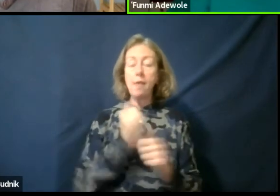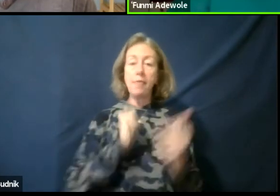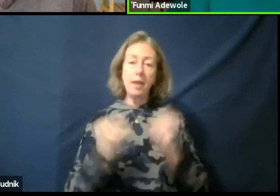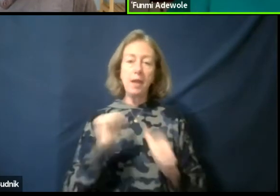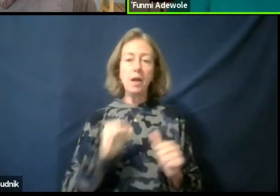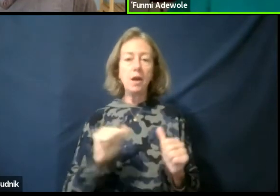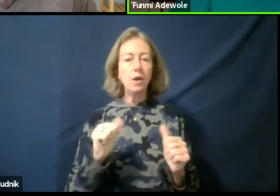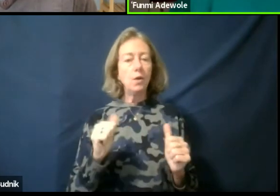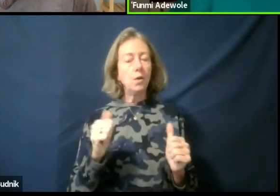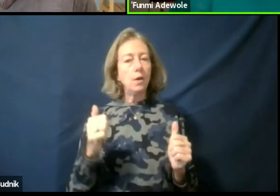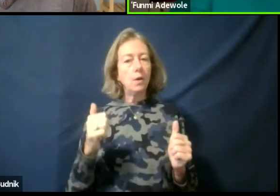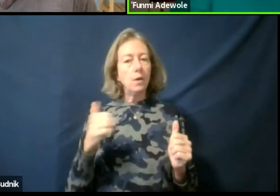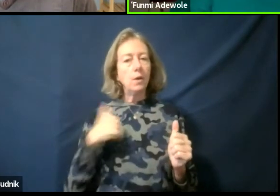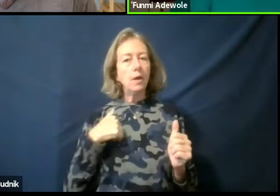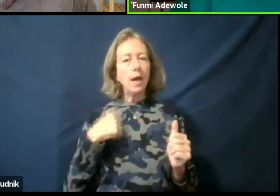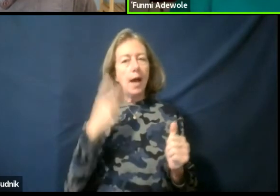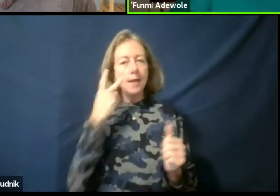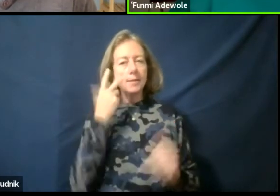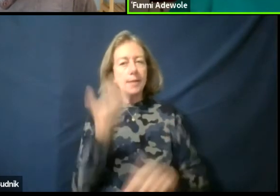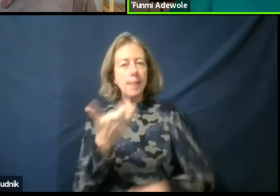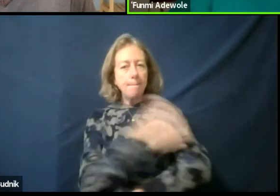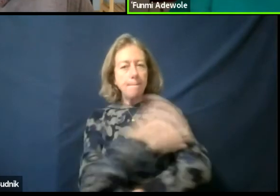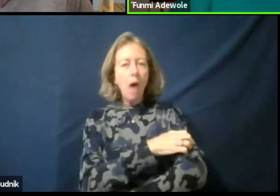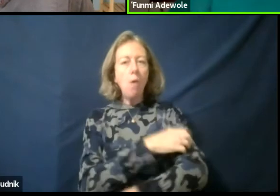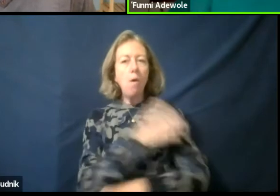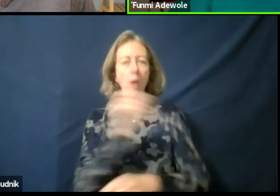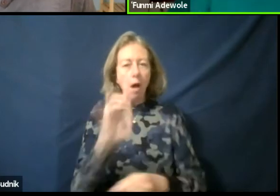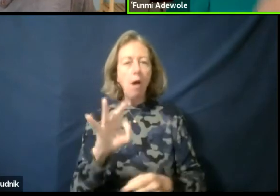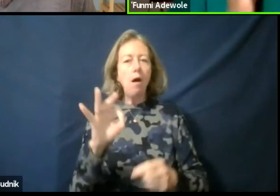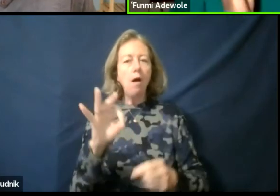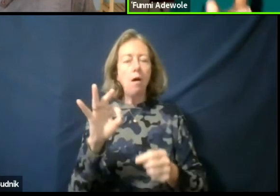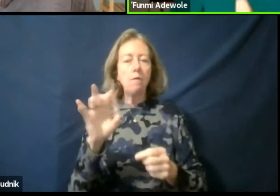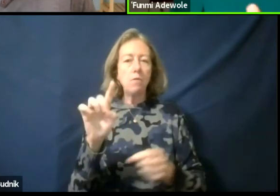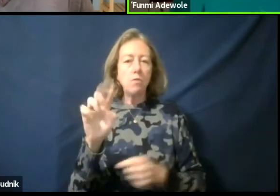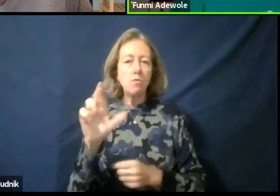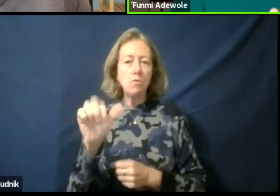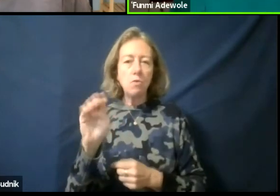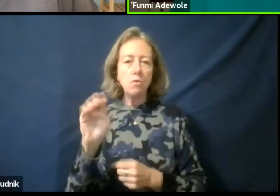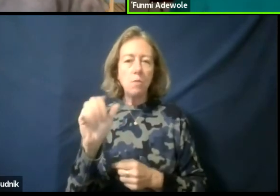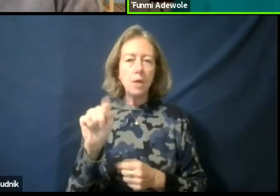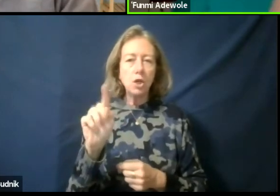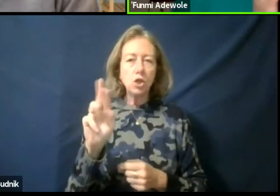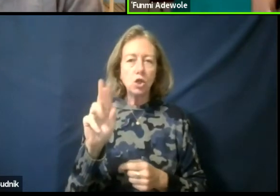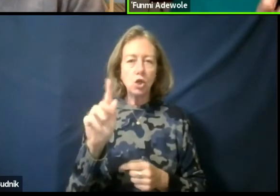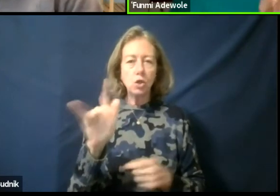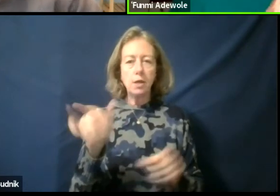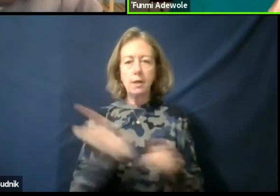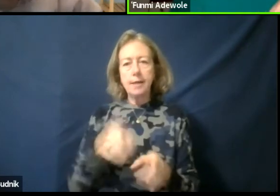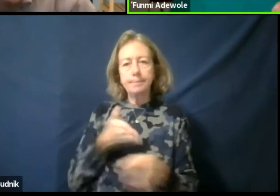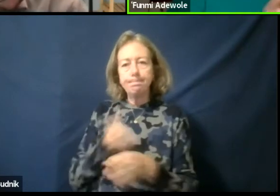I see the power of dramaturgy as a discipline now. If we think about it in a disciplined way,